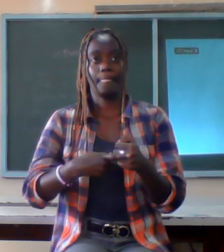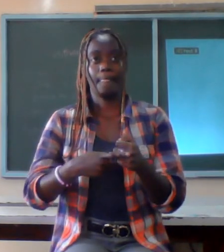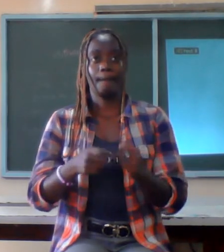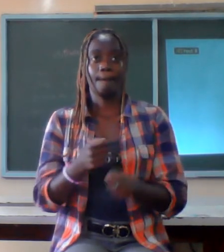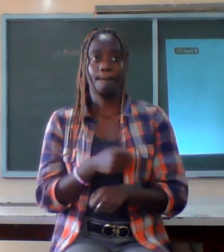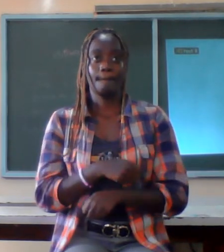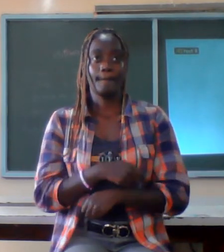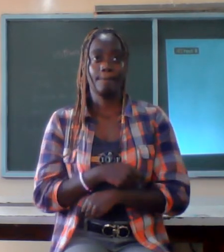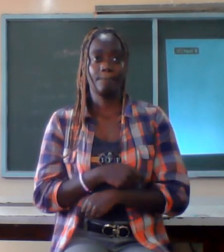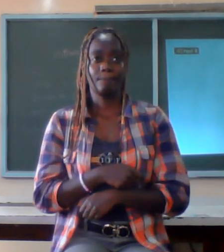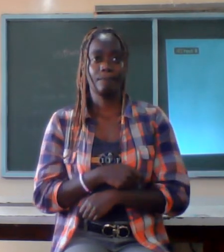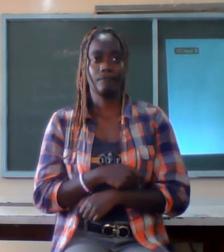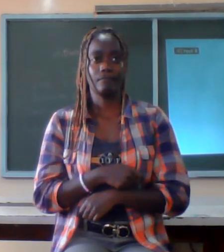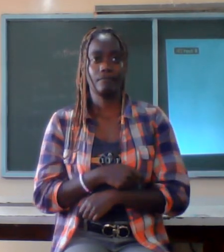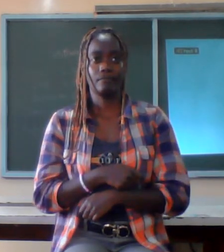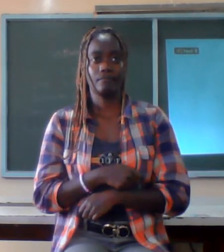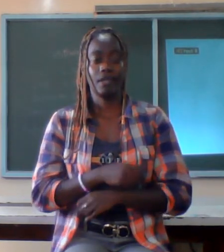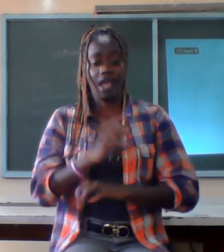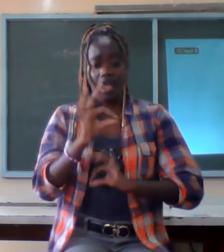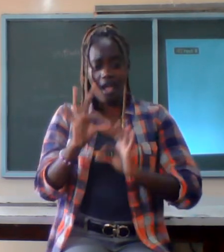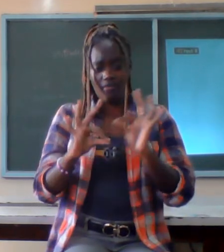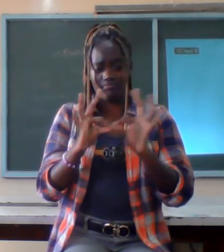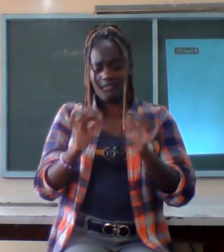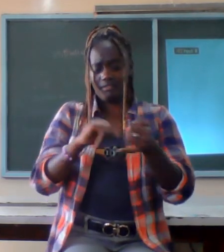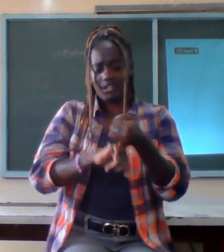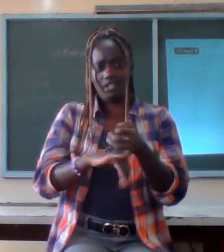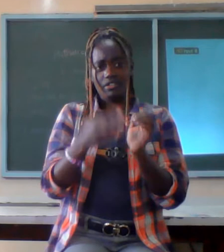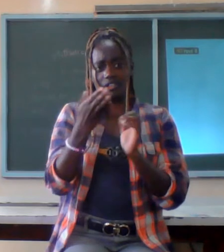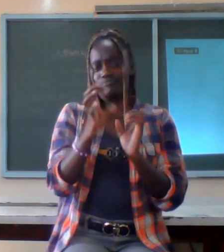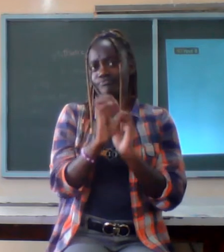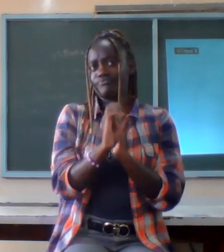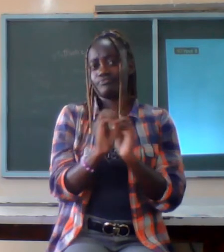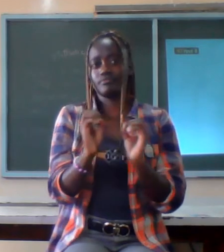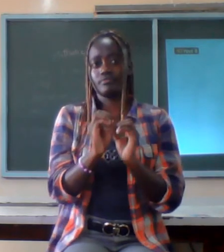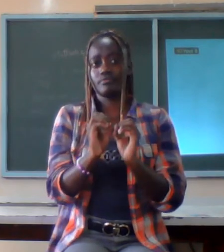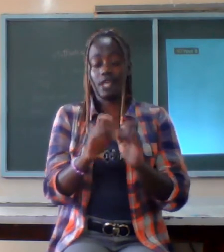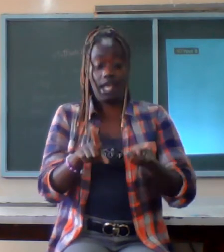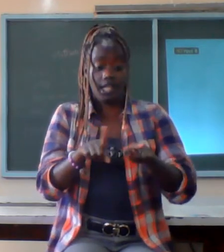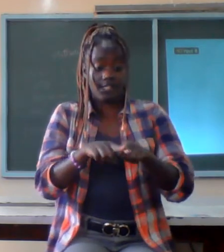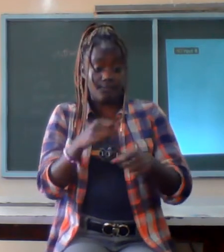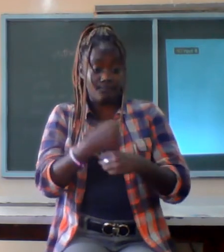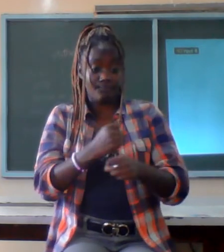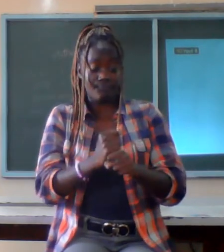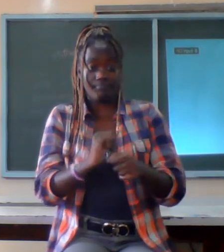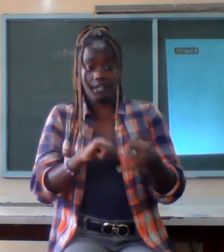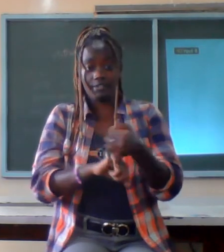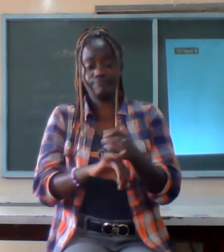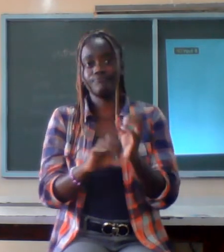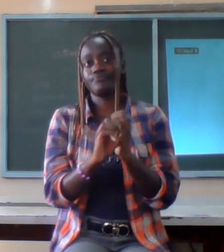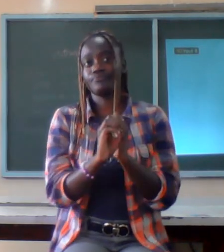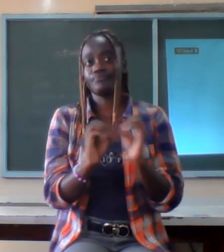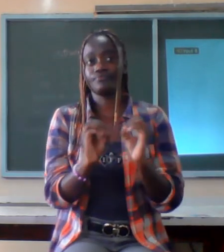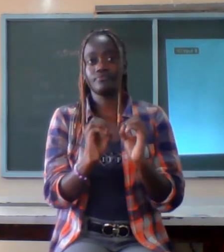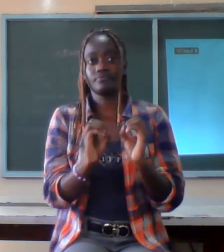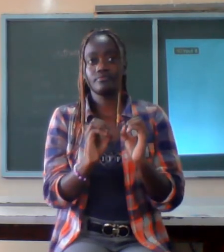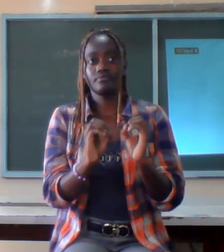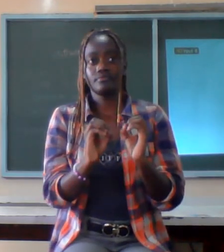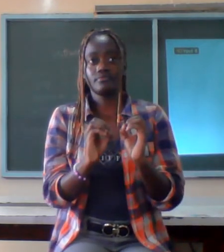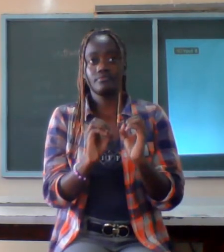there is no perfect marriage there's no already made marriage marriage is hard work